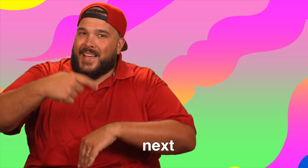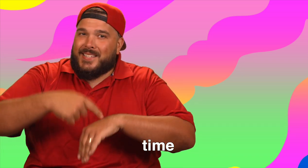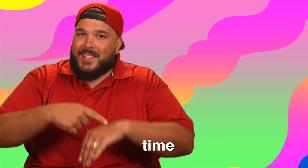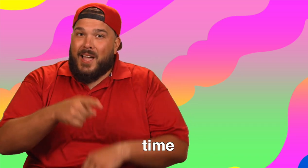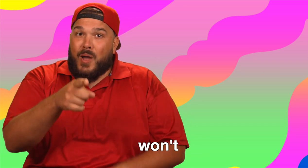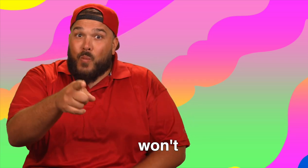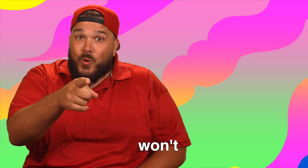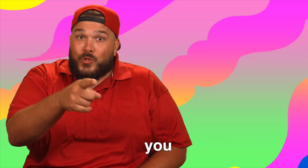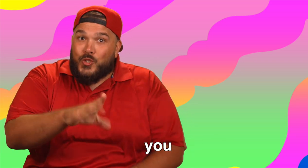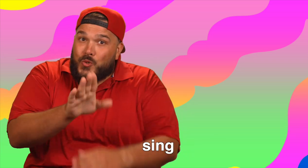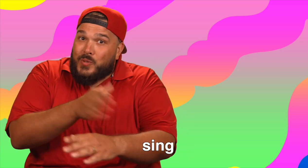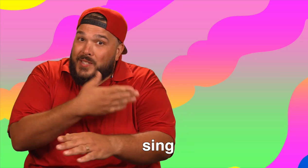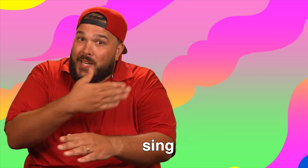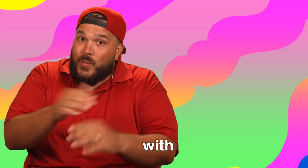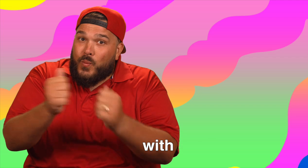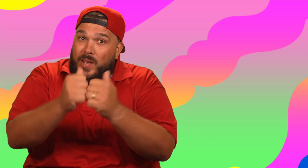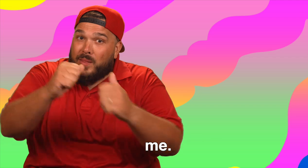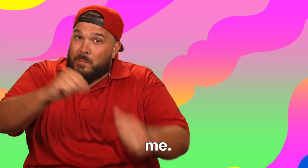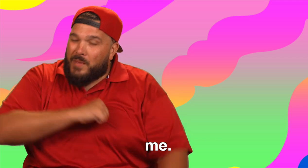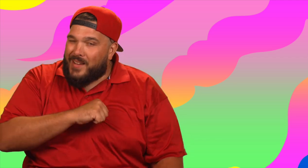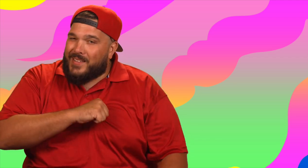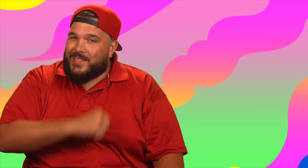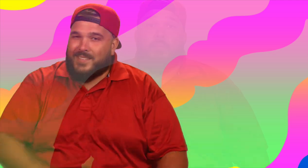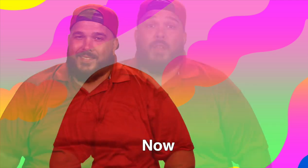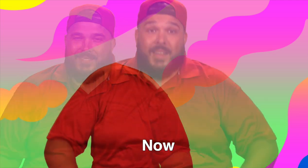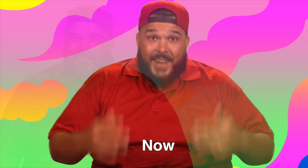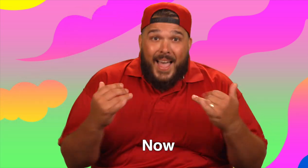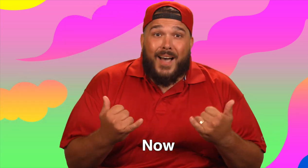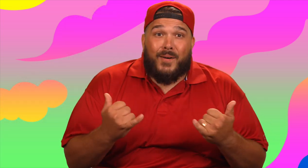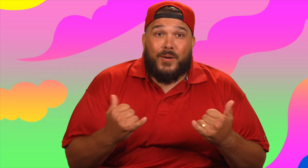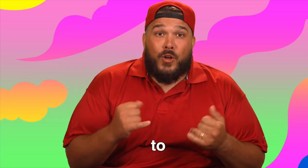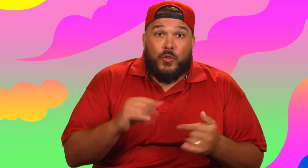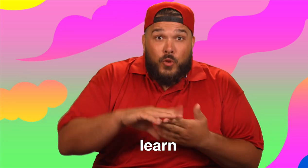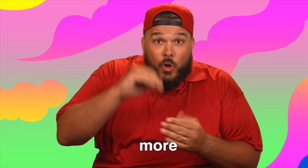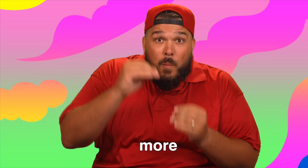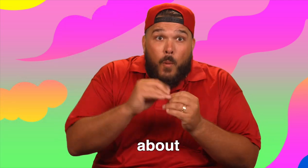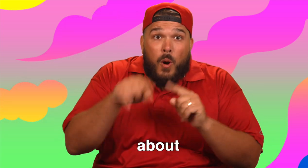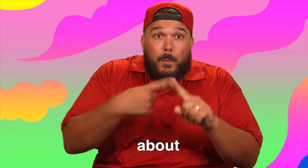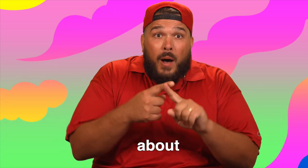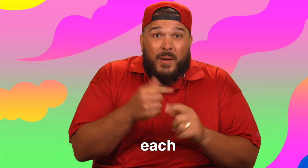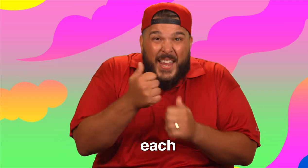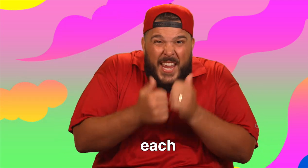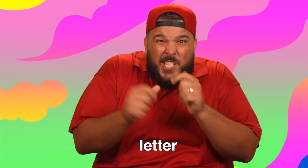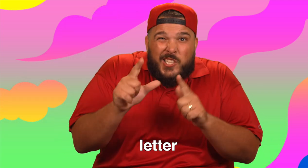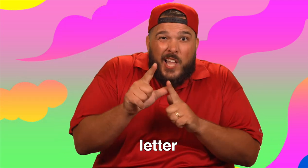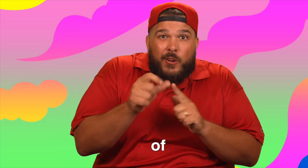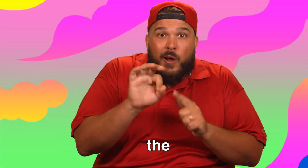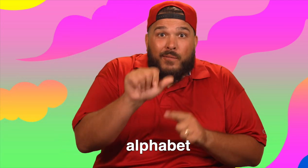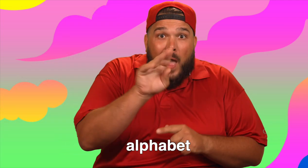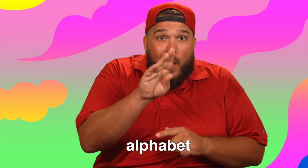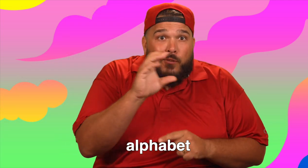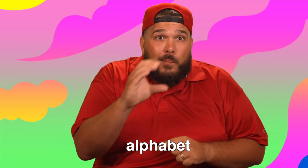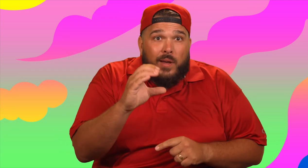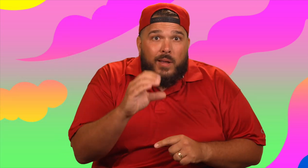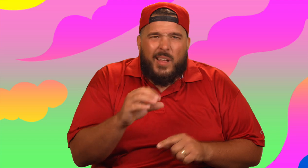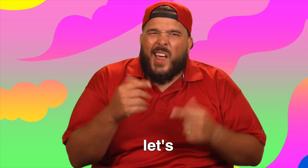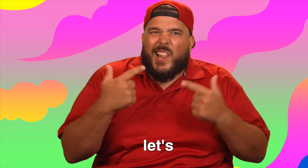Next time, won't you sing with me Now, to learn more about each letter of the alphabet,